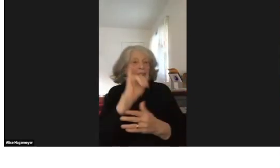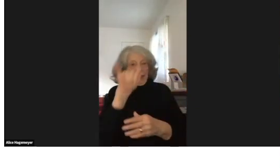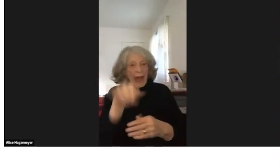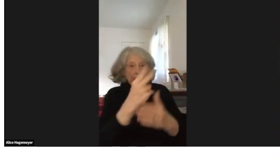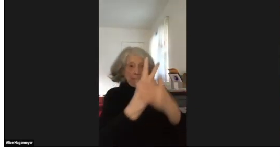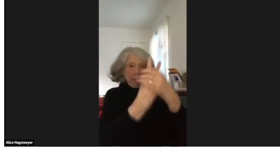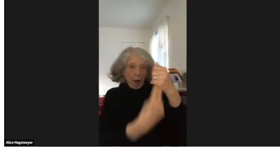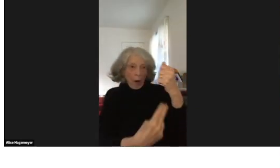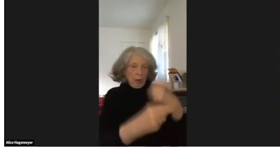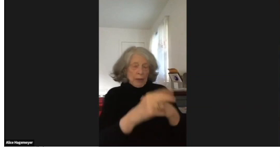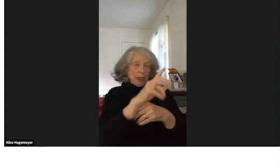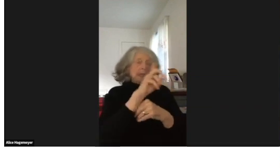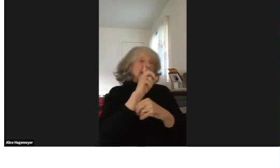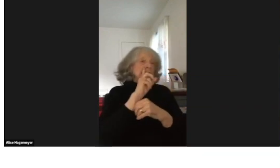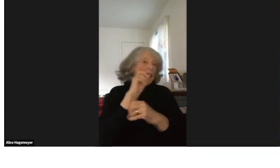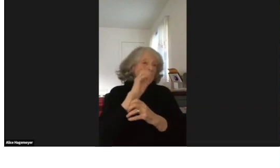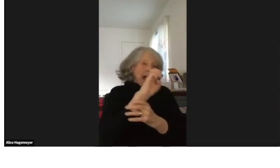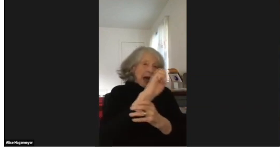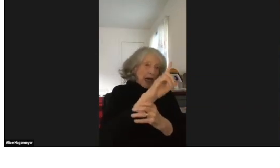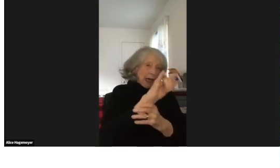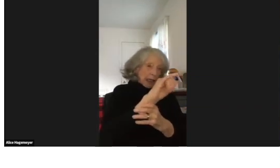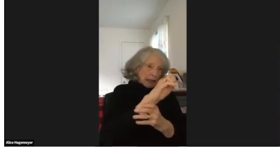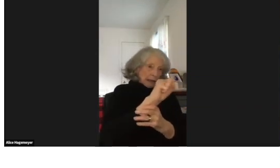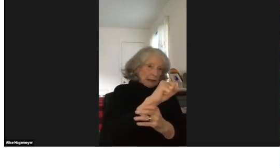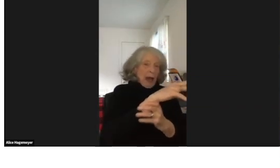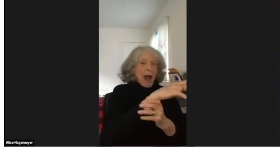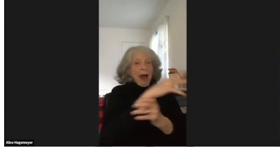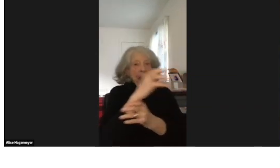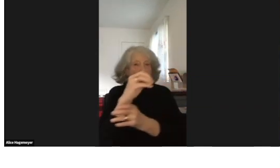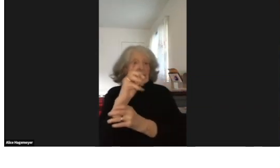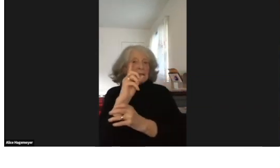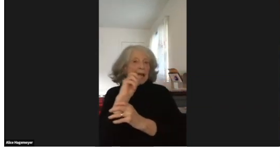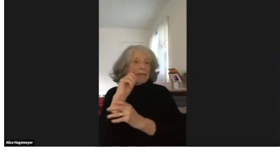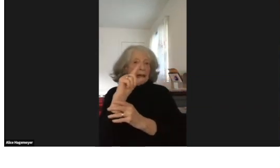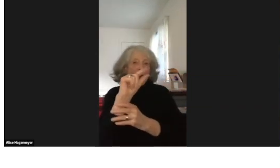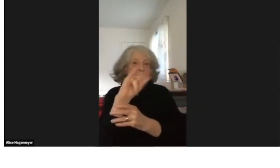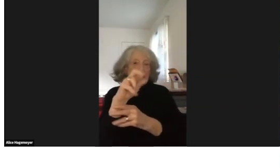That recognizes that deaf people are bilingual.